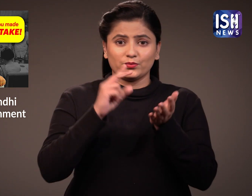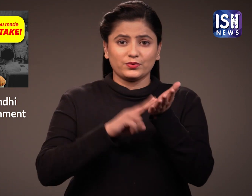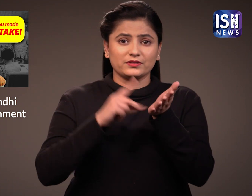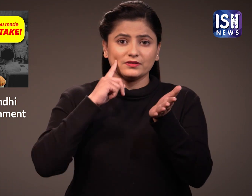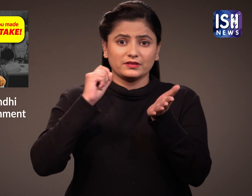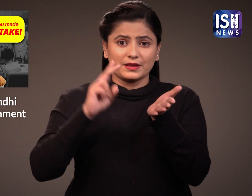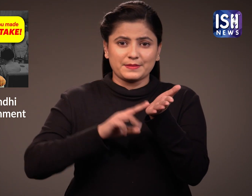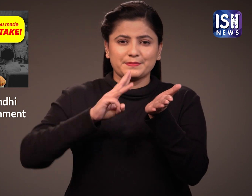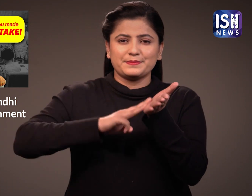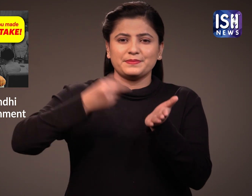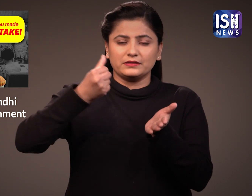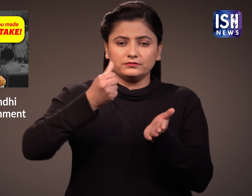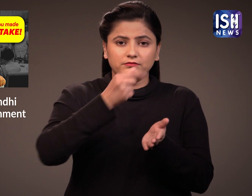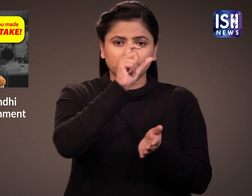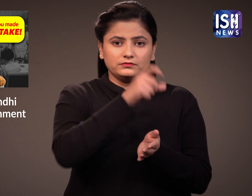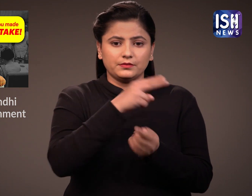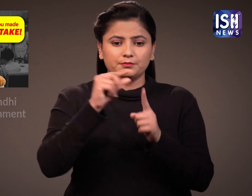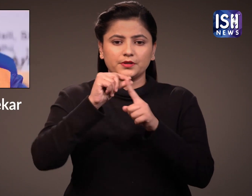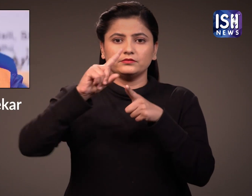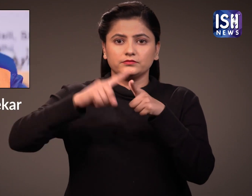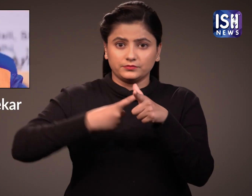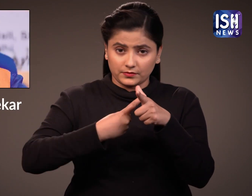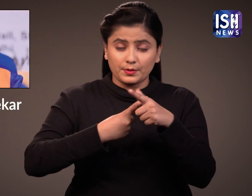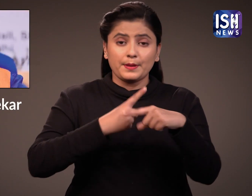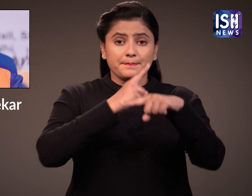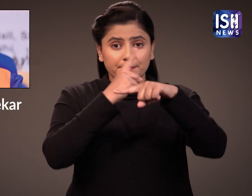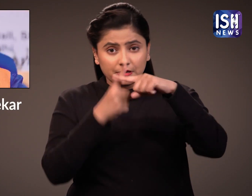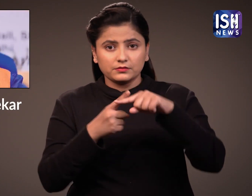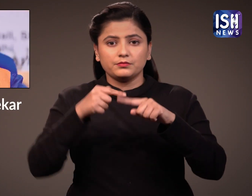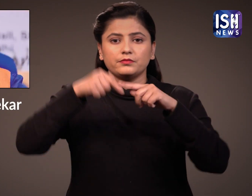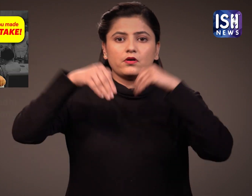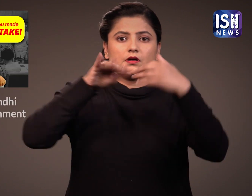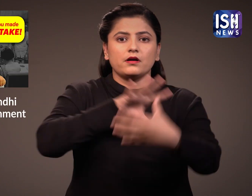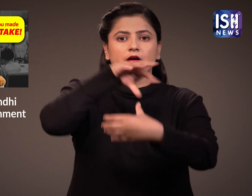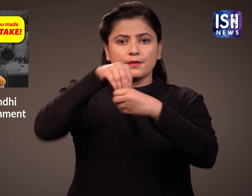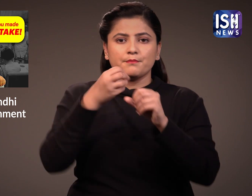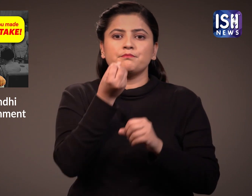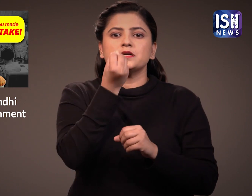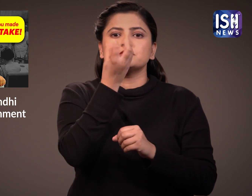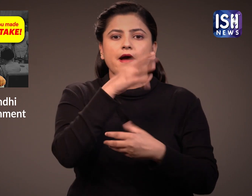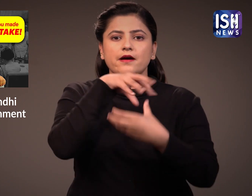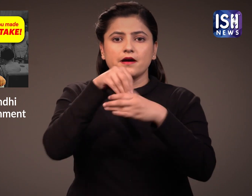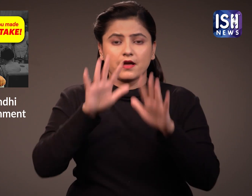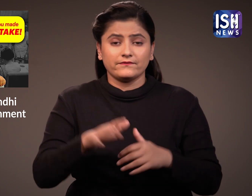Union Minister Prakash Javadekar who is part of the BJP,